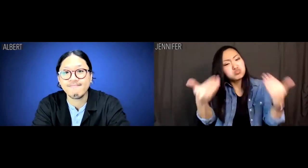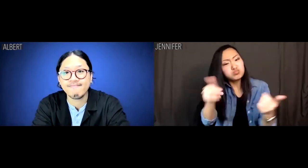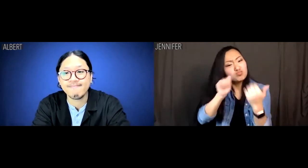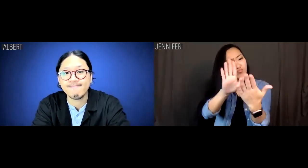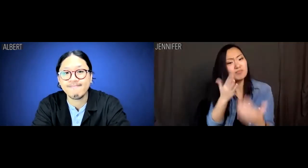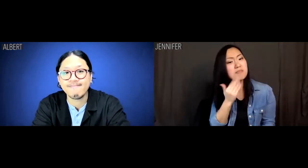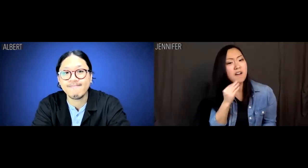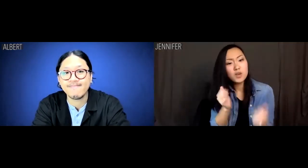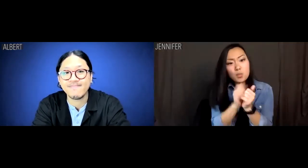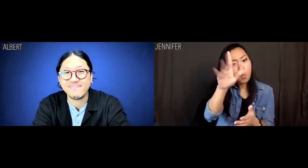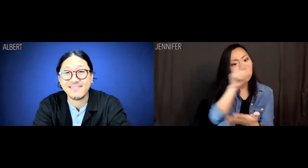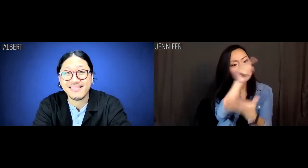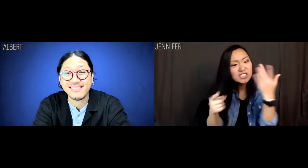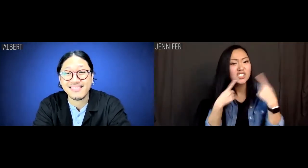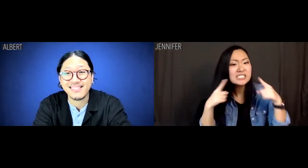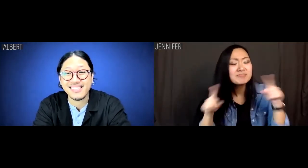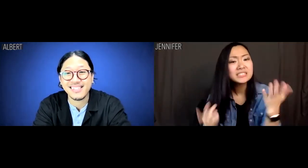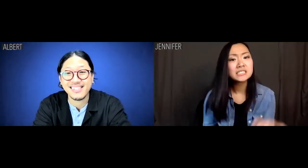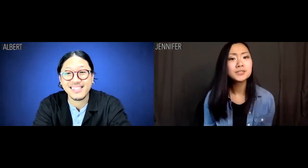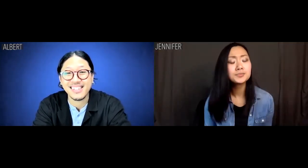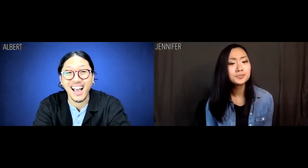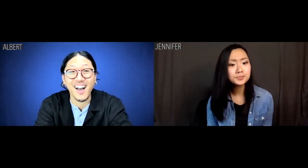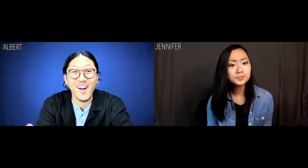why didn't you confront Melvin with all your achievements?